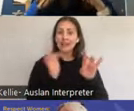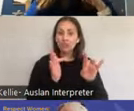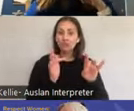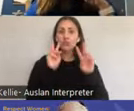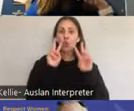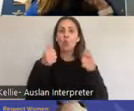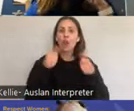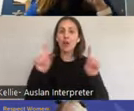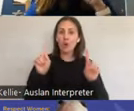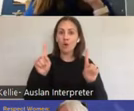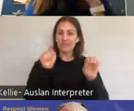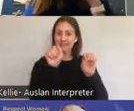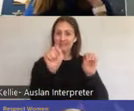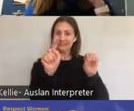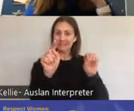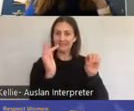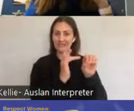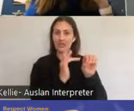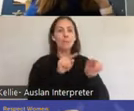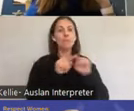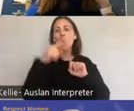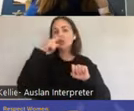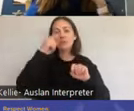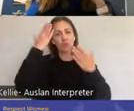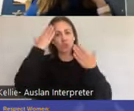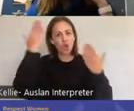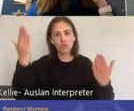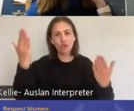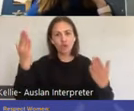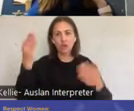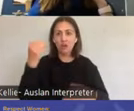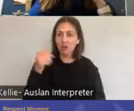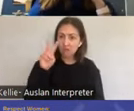And most people don't know this and most health professionals don't know this as well.